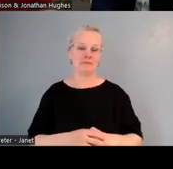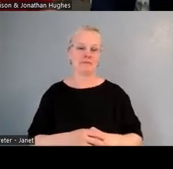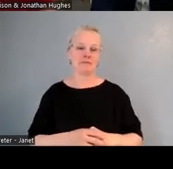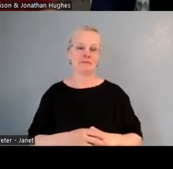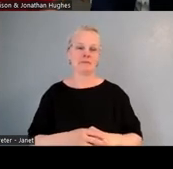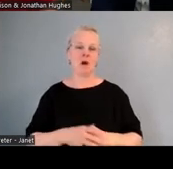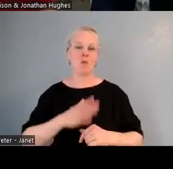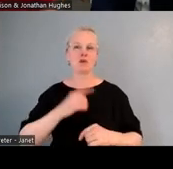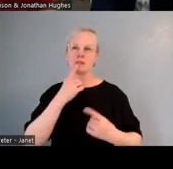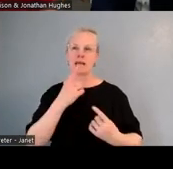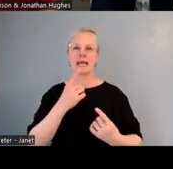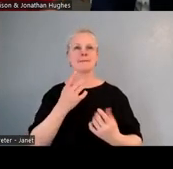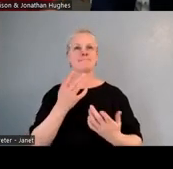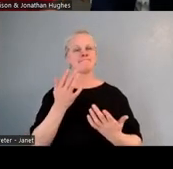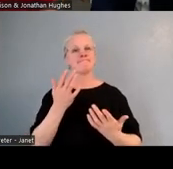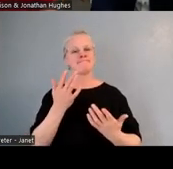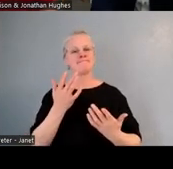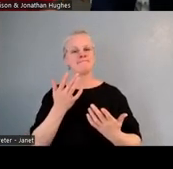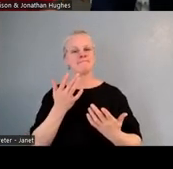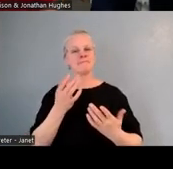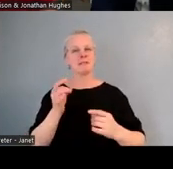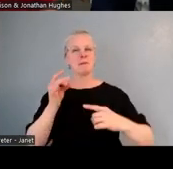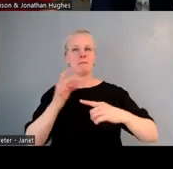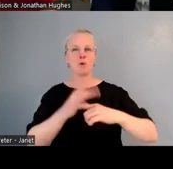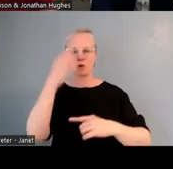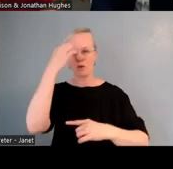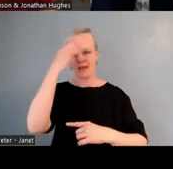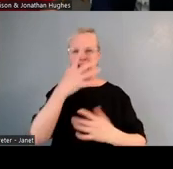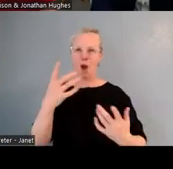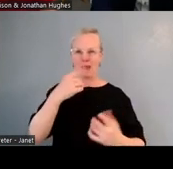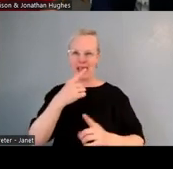to look at all of the levers we can pull in our advocacy,